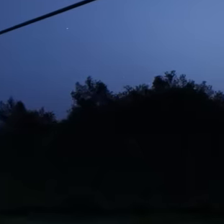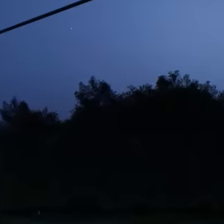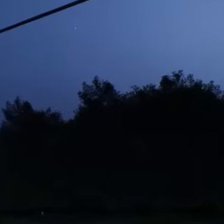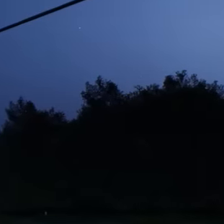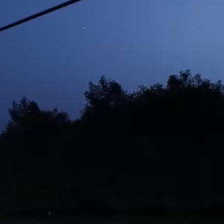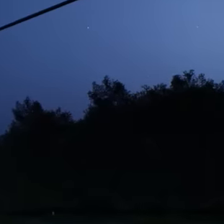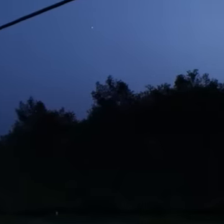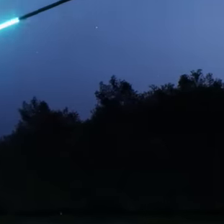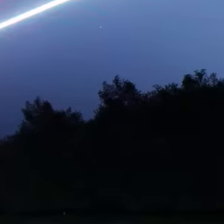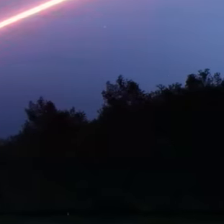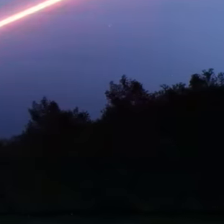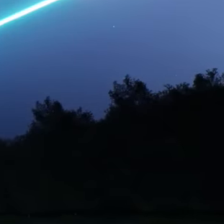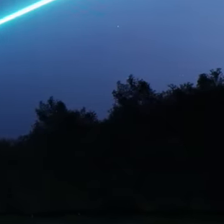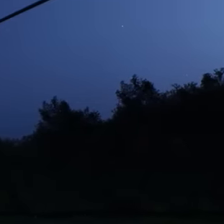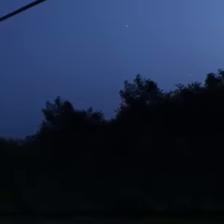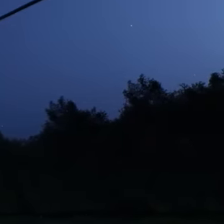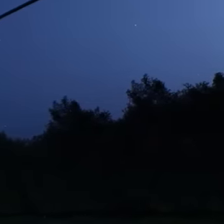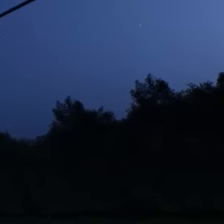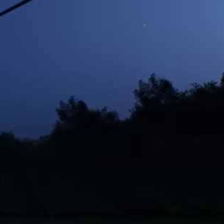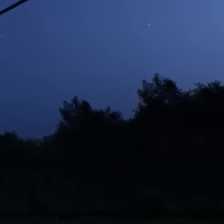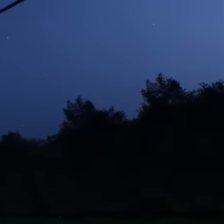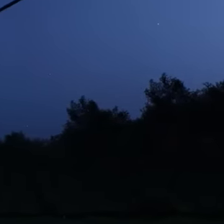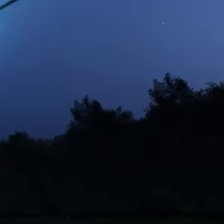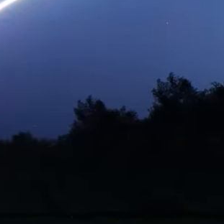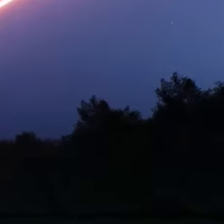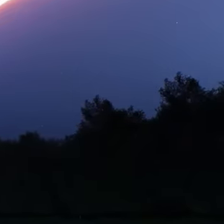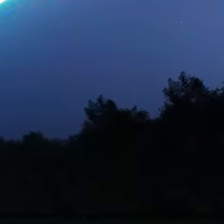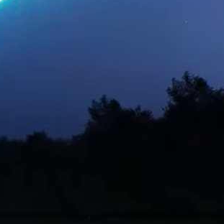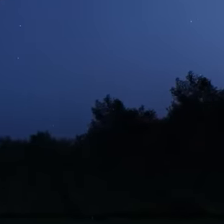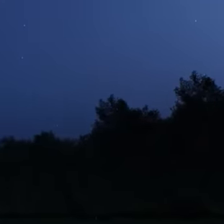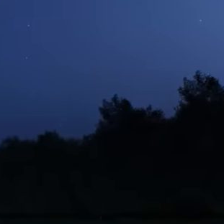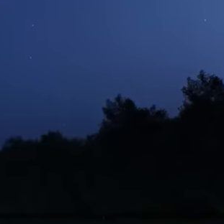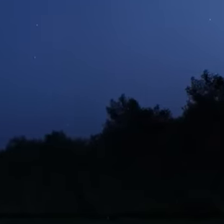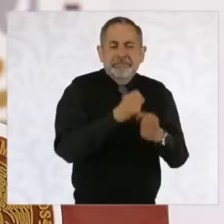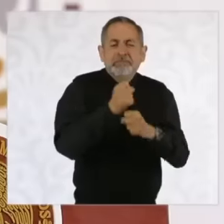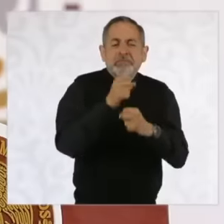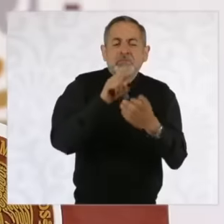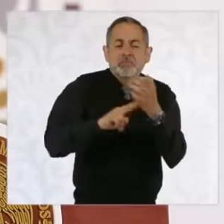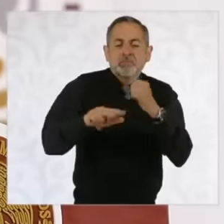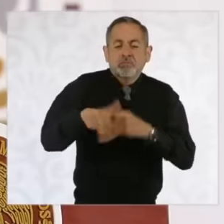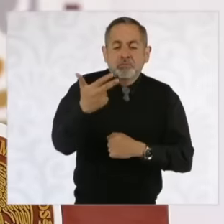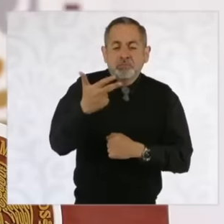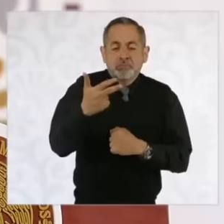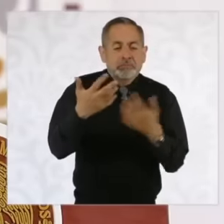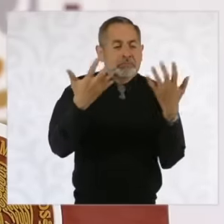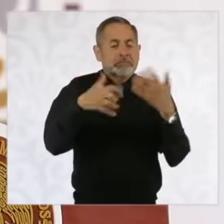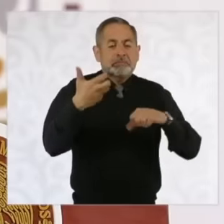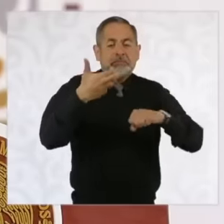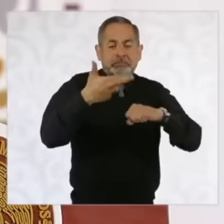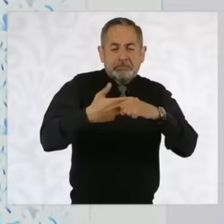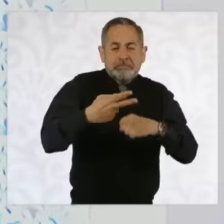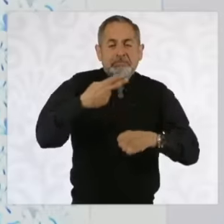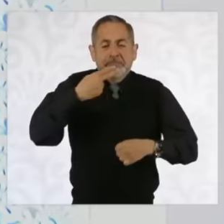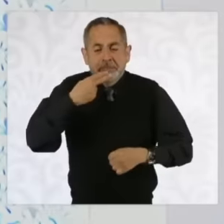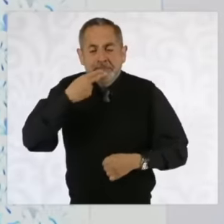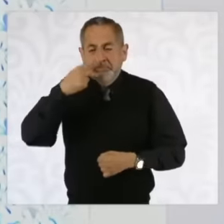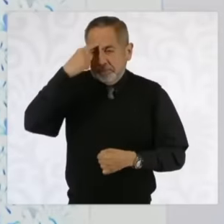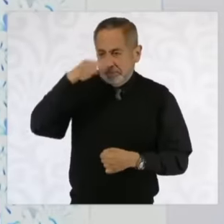with the name that they had been given in the 2013 reform of productive companies of the State